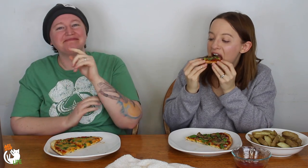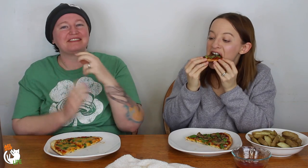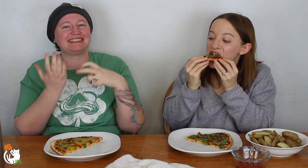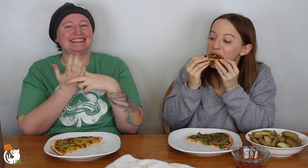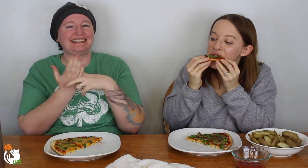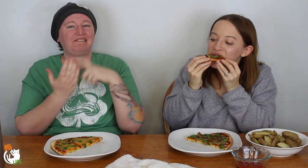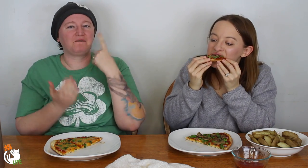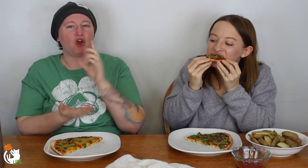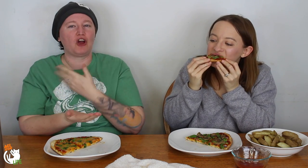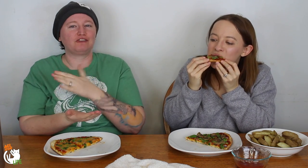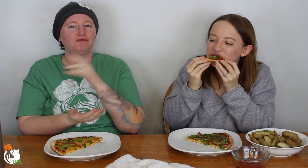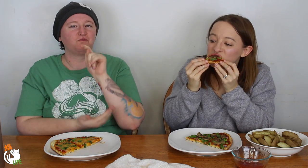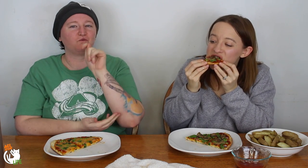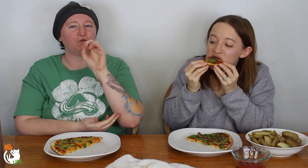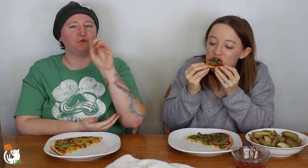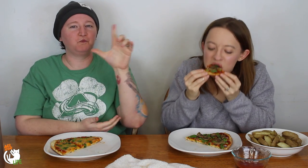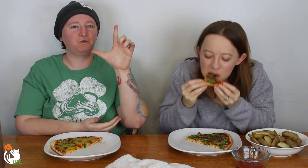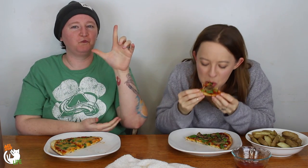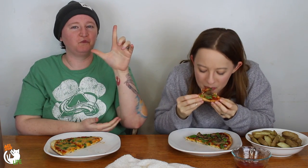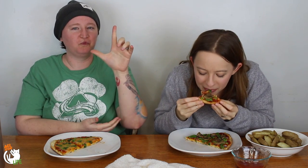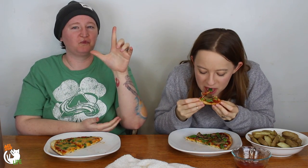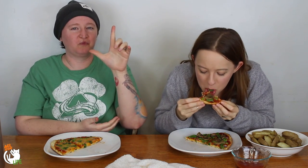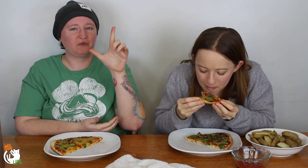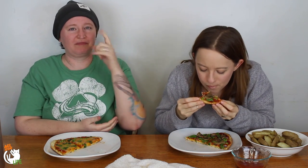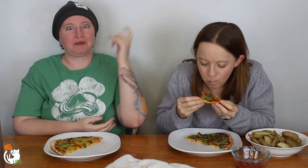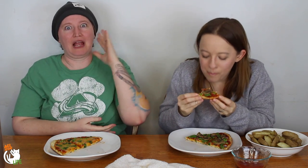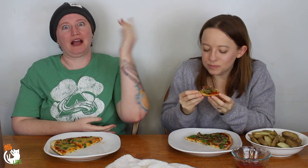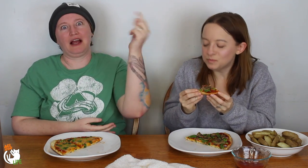to purchase tickets for a Tool concert.